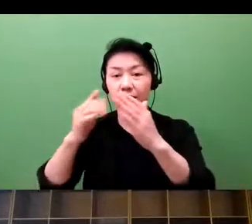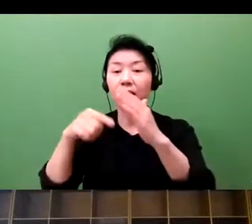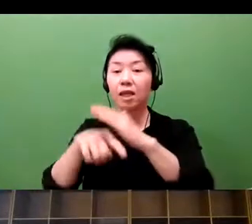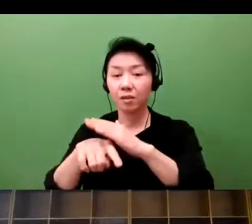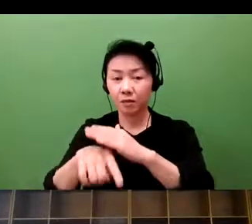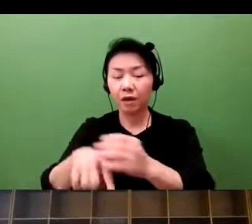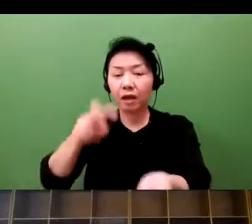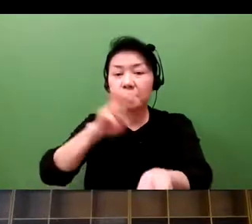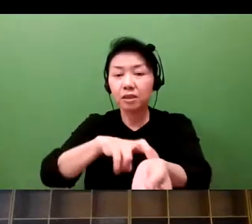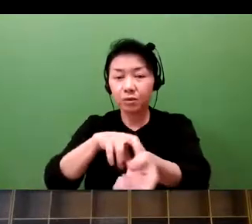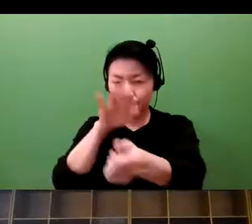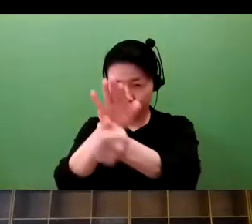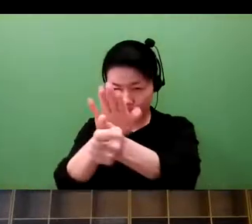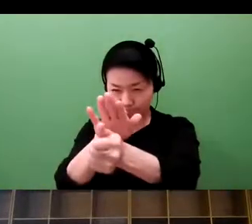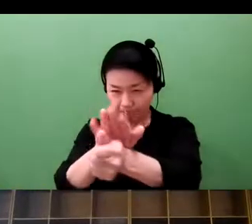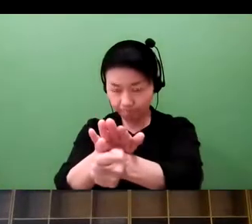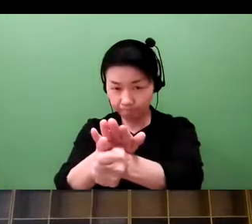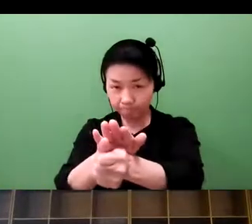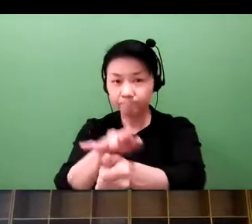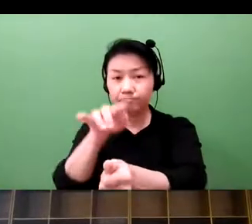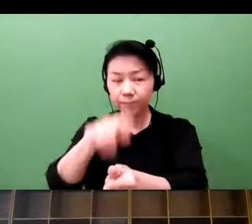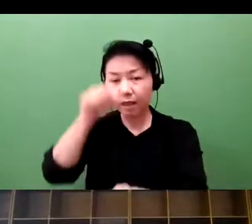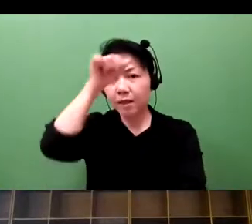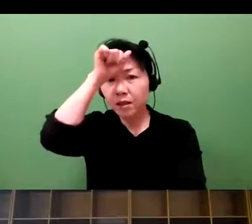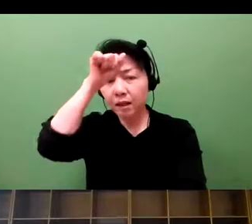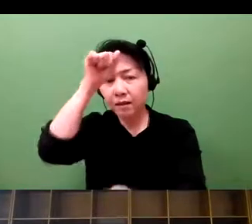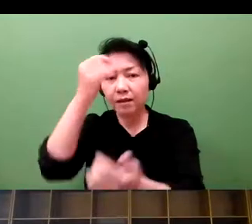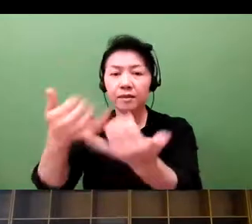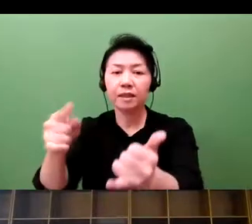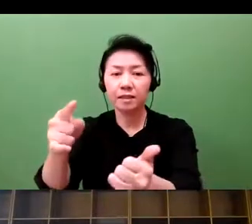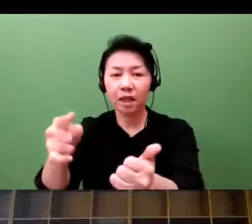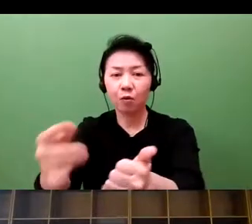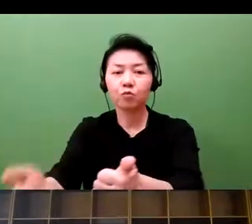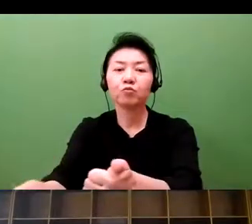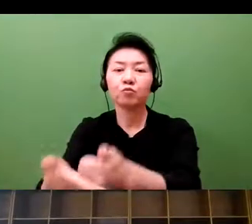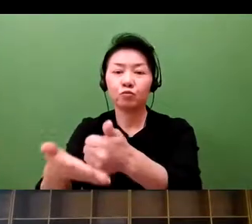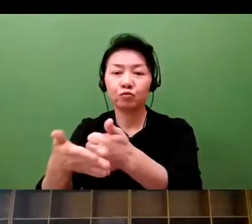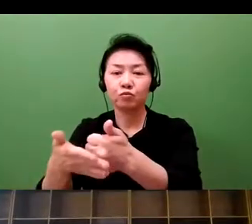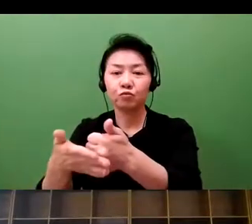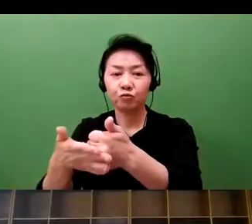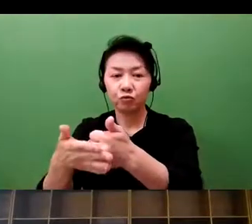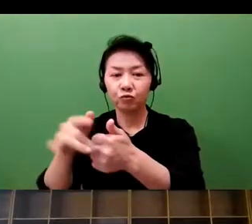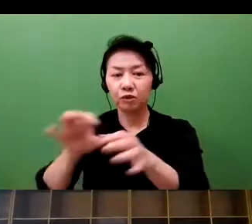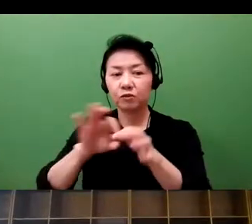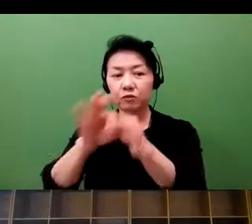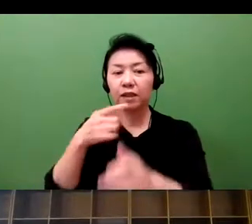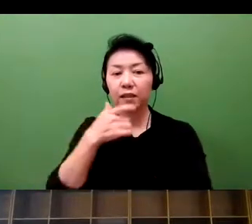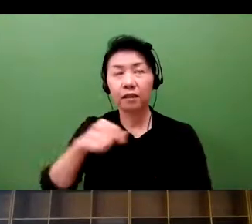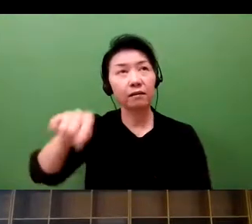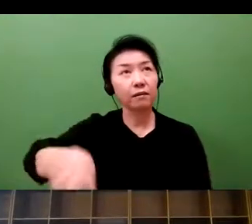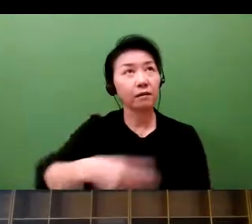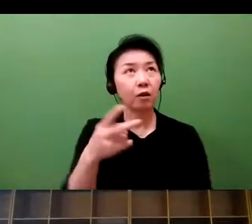the reason for the very existence of the company. It is important to support the doctors and also to rescue patients.